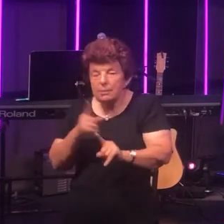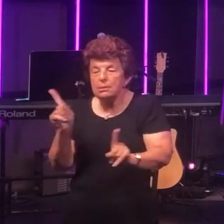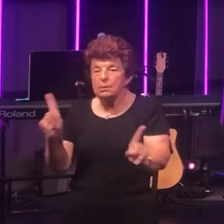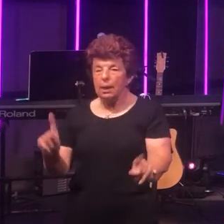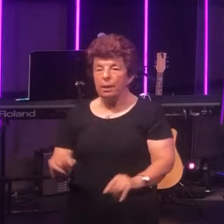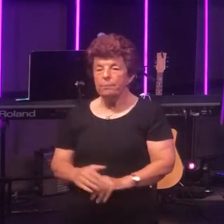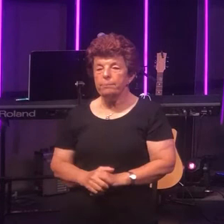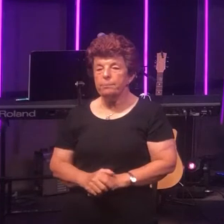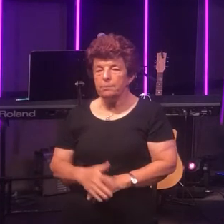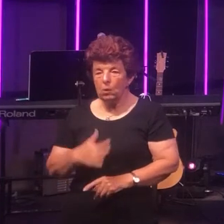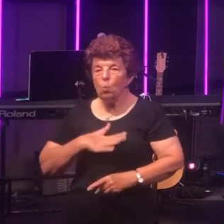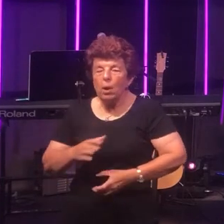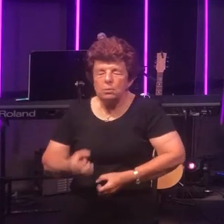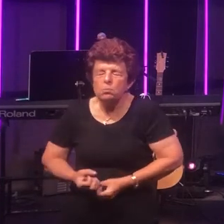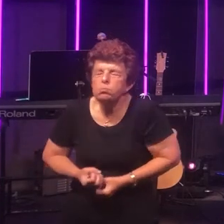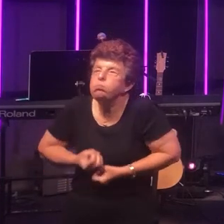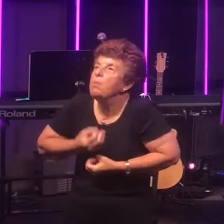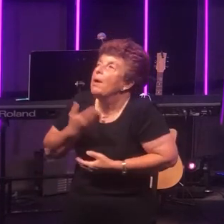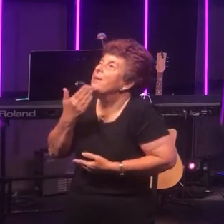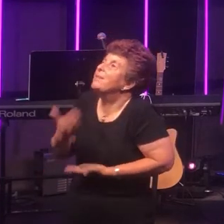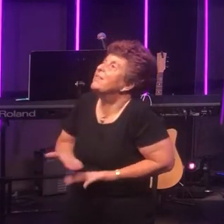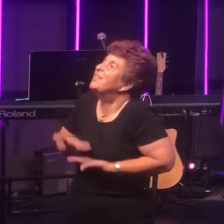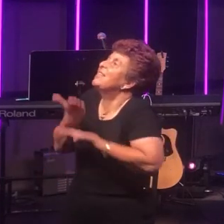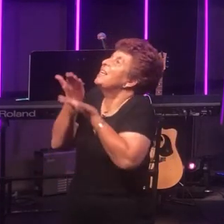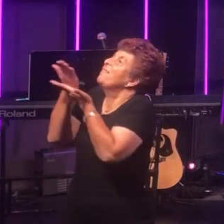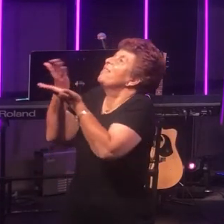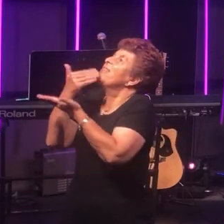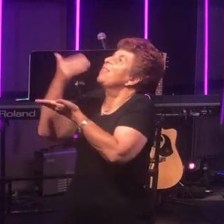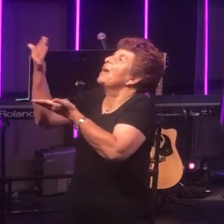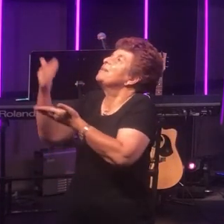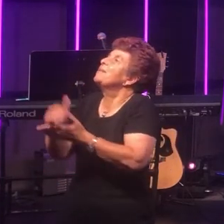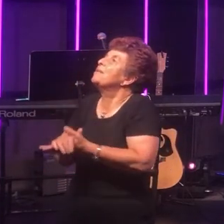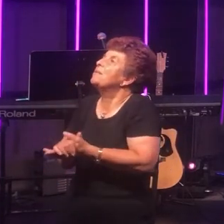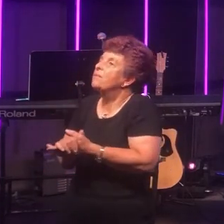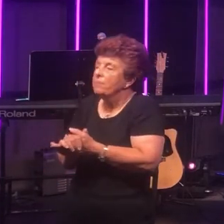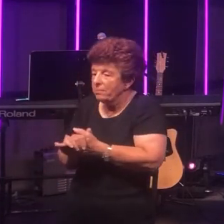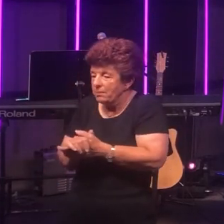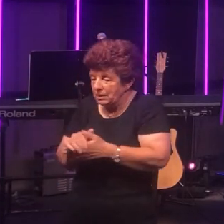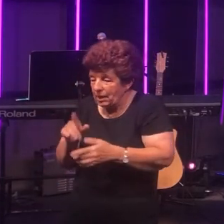express thanks. We want to express our thanks to the healthcare professionals